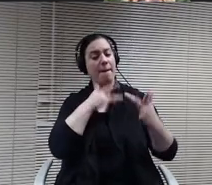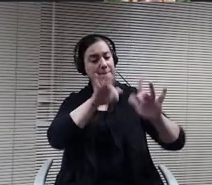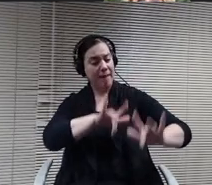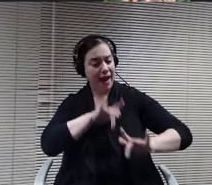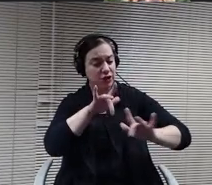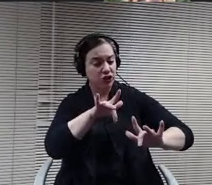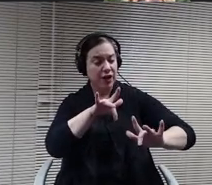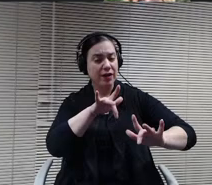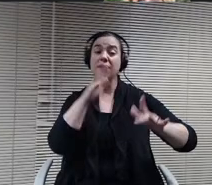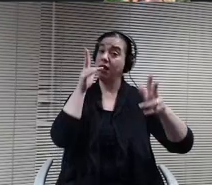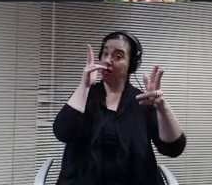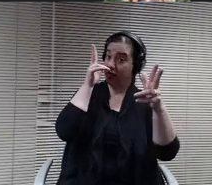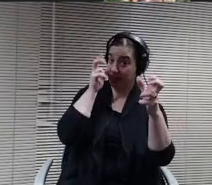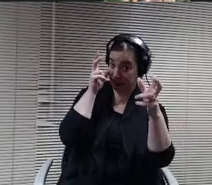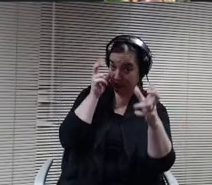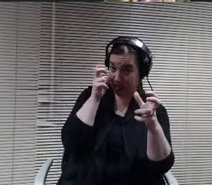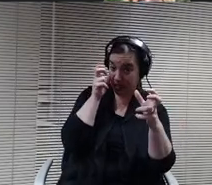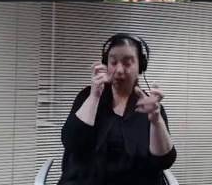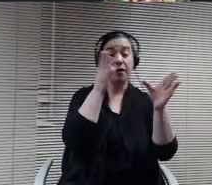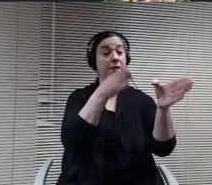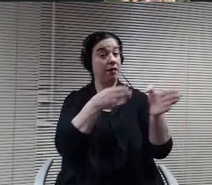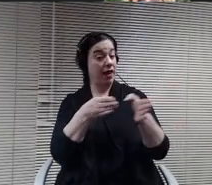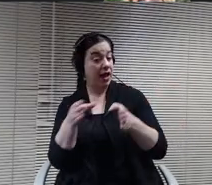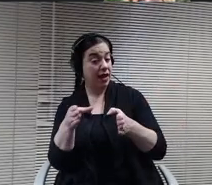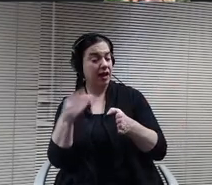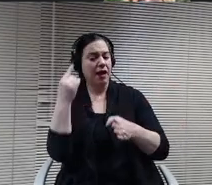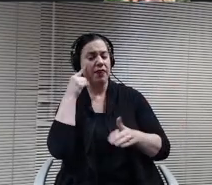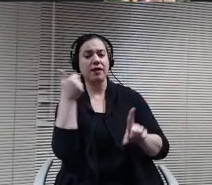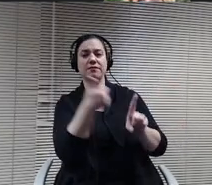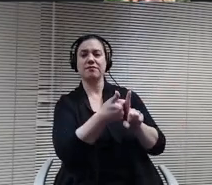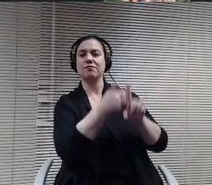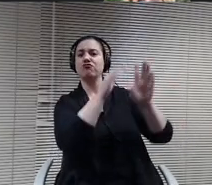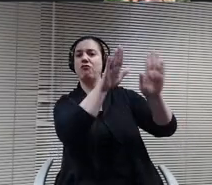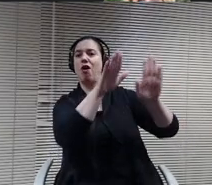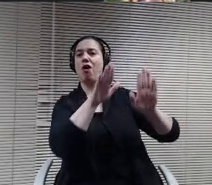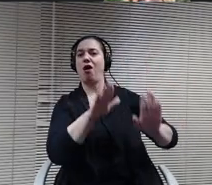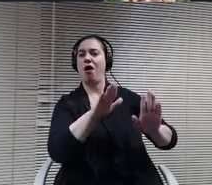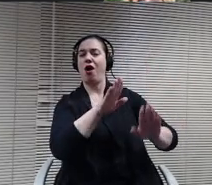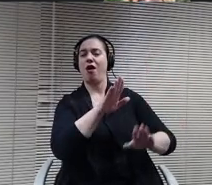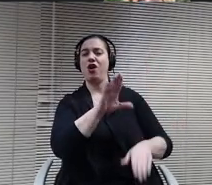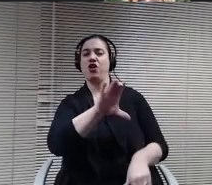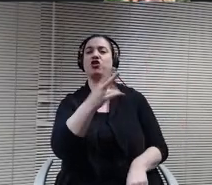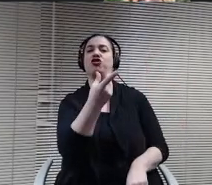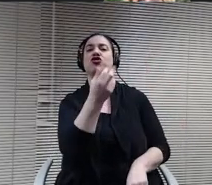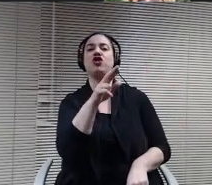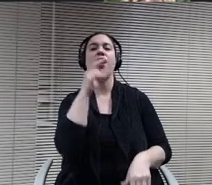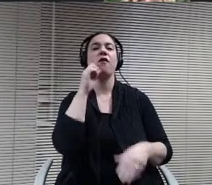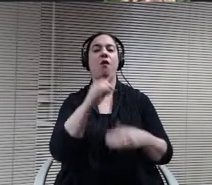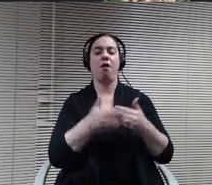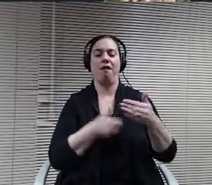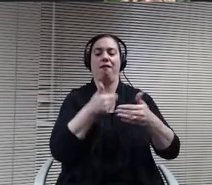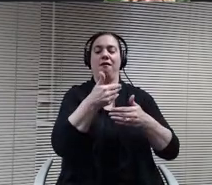think Chris Vitali would be an outstanding board chair for the upcoming school year Rail coming. Upcoming committee here.